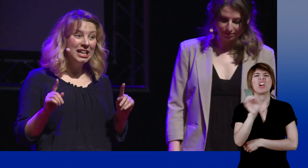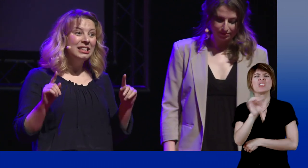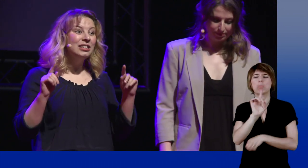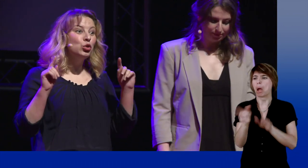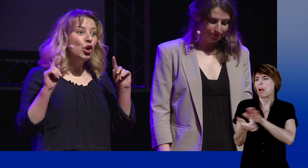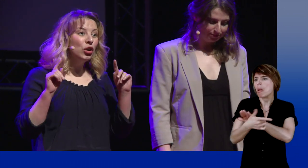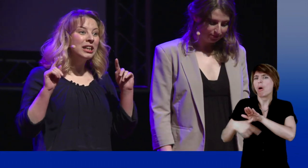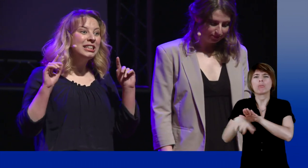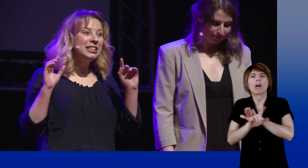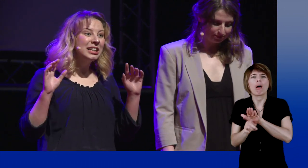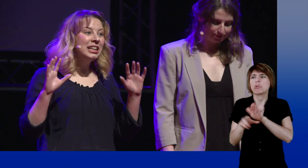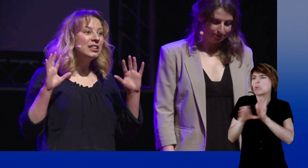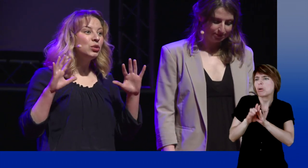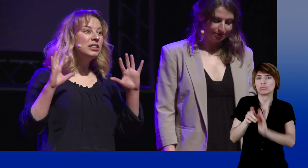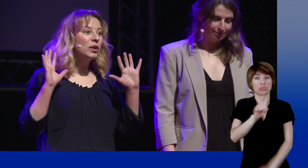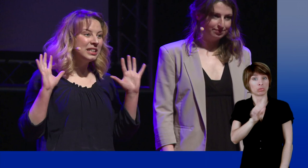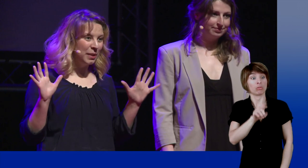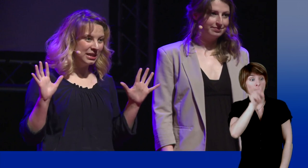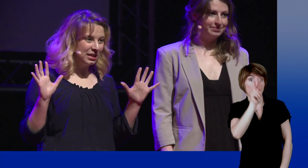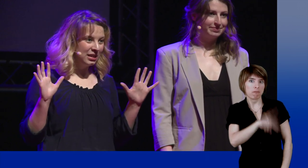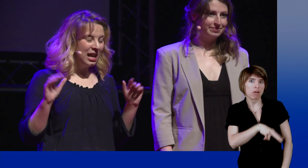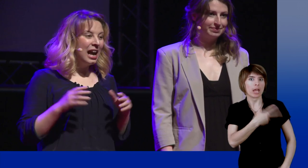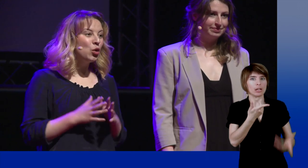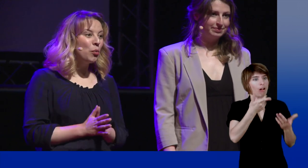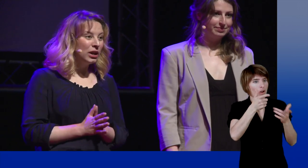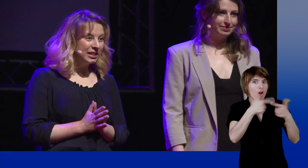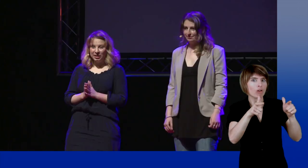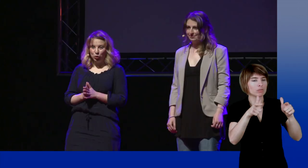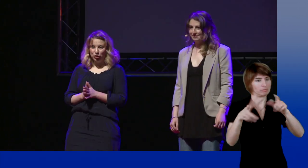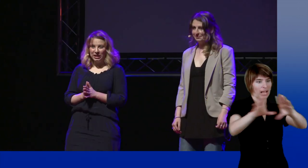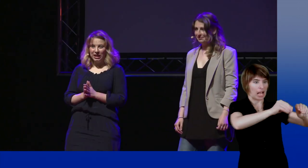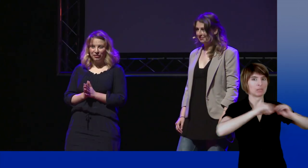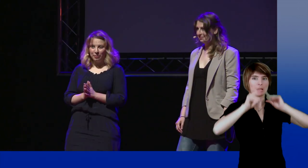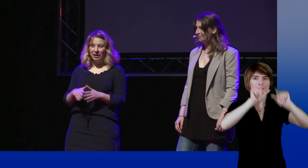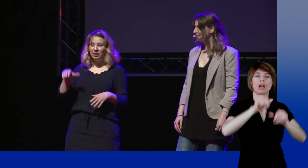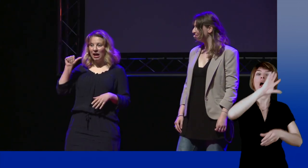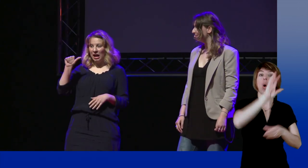It is a language people write and express in space. It includes dactylologie, which is the alphabet: